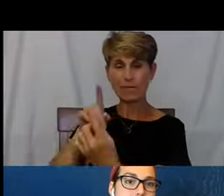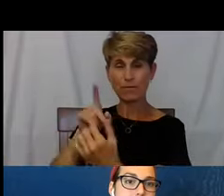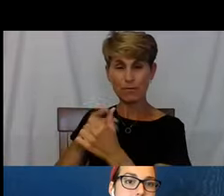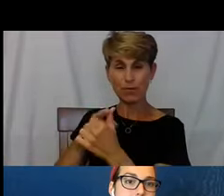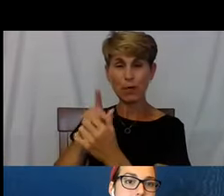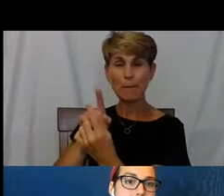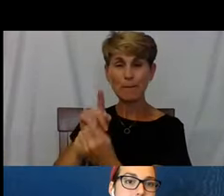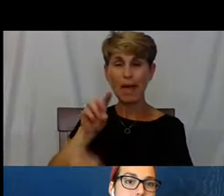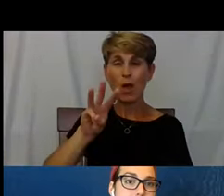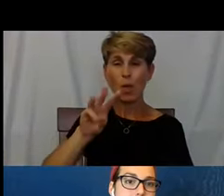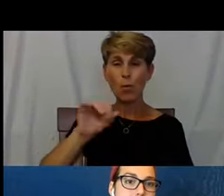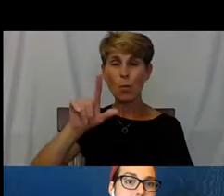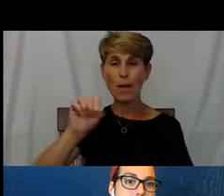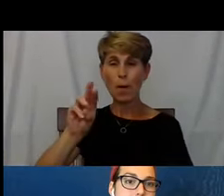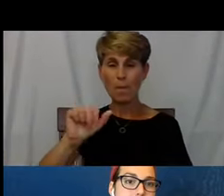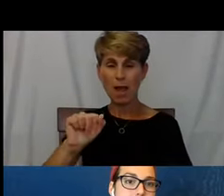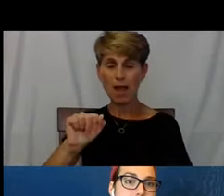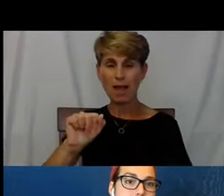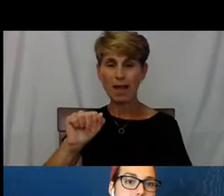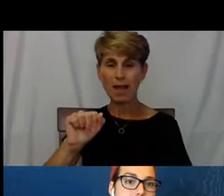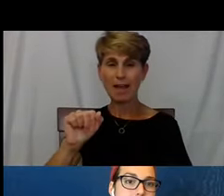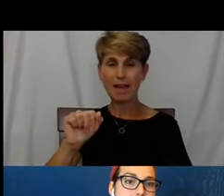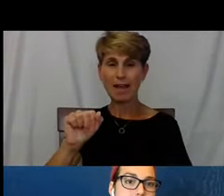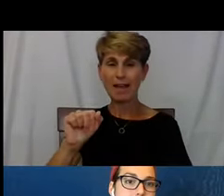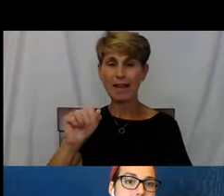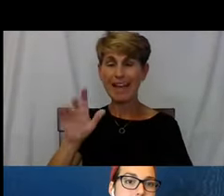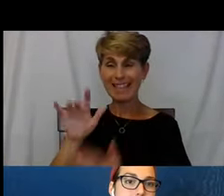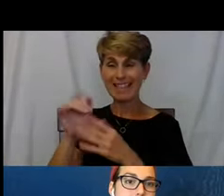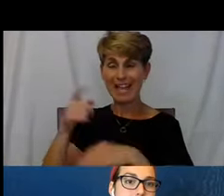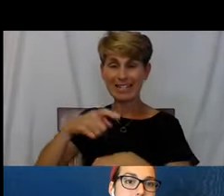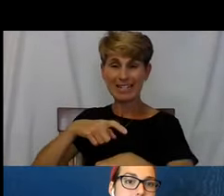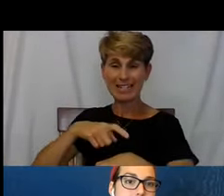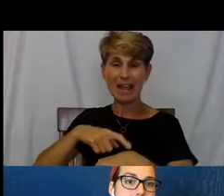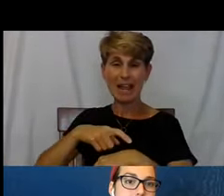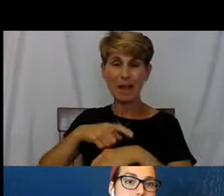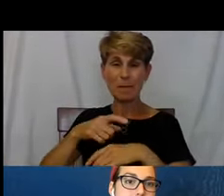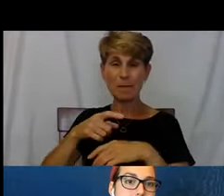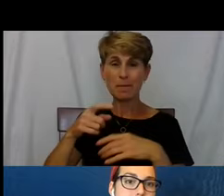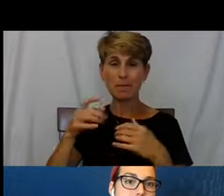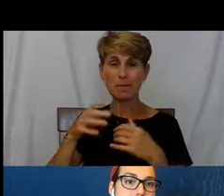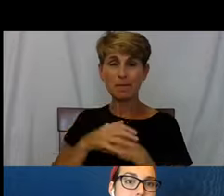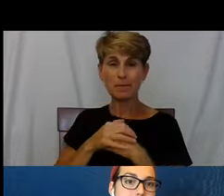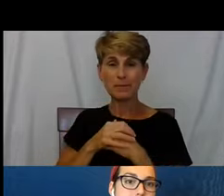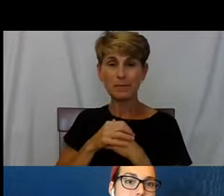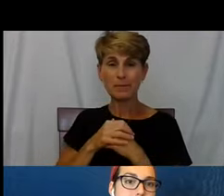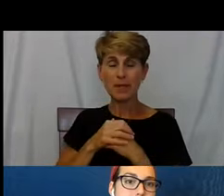like I just, at the time I have a very strong prescription for my glasses.